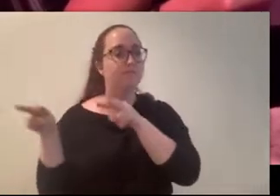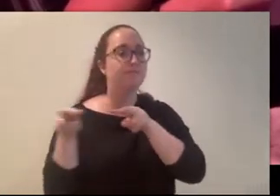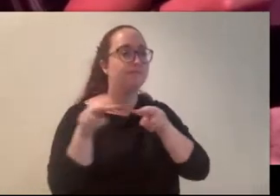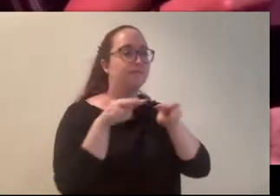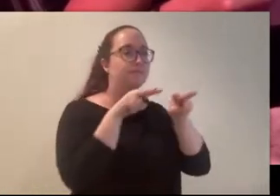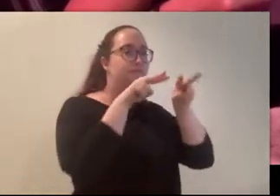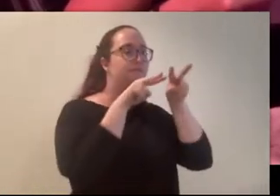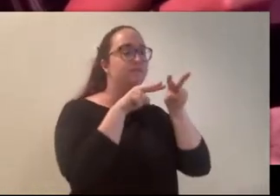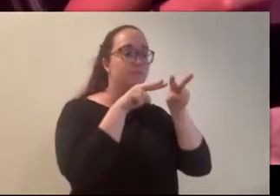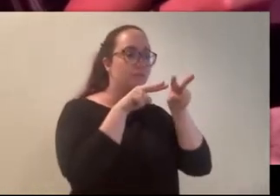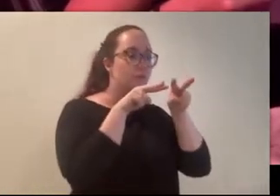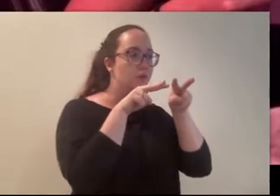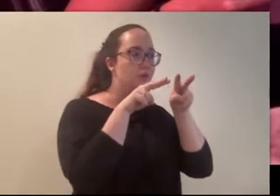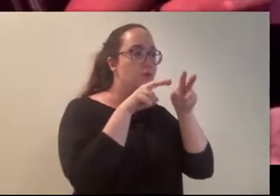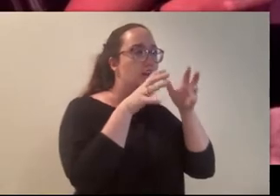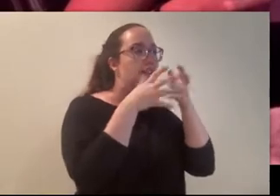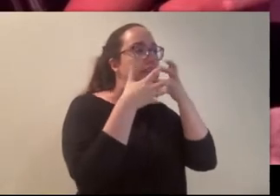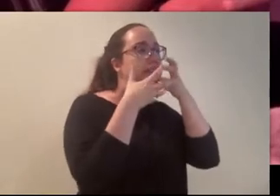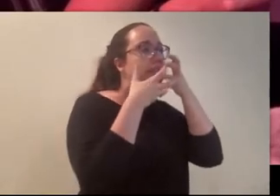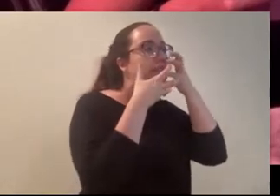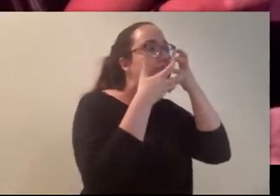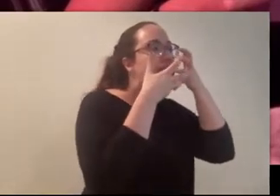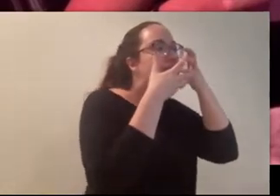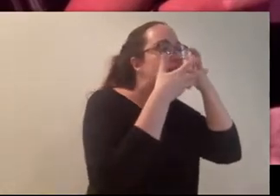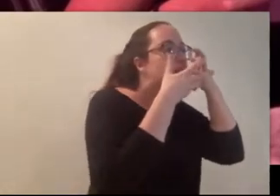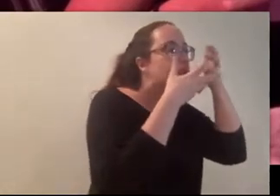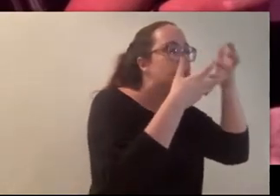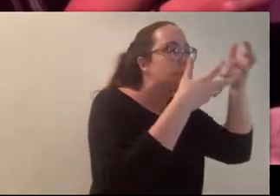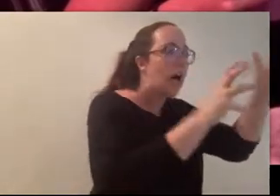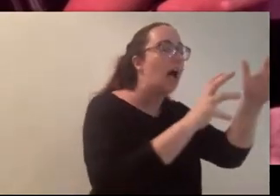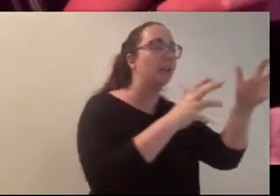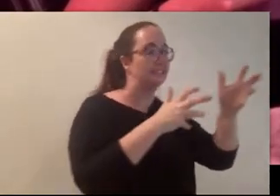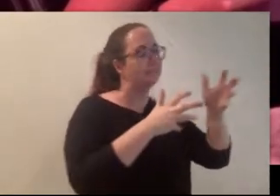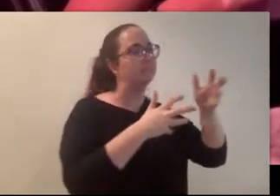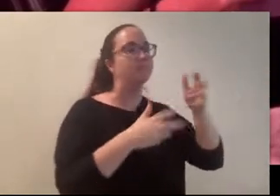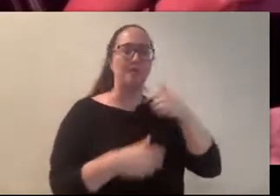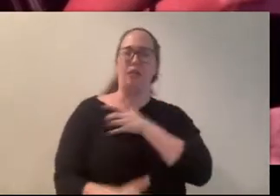veil of panic and nausea, I heard her scream. “Say the words!”